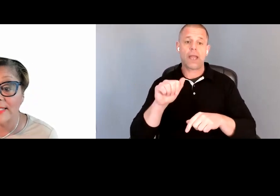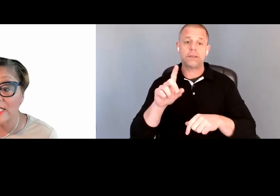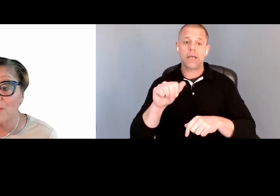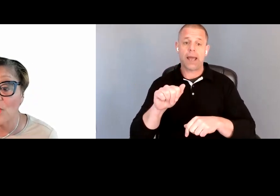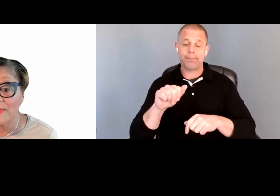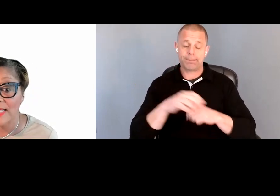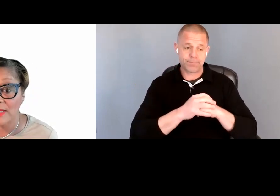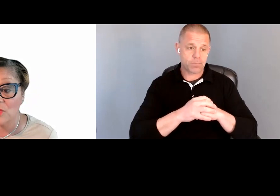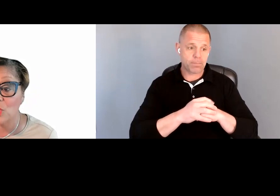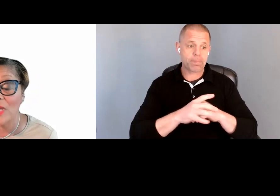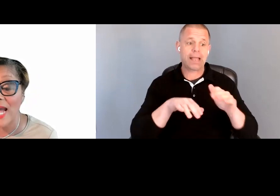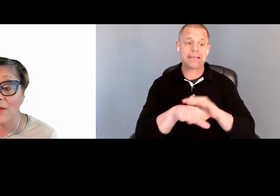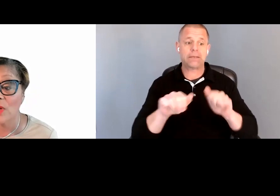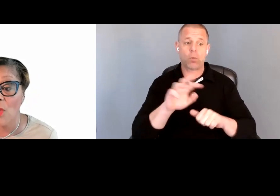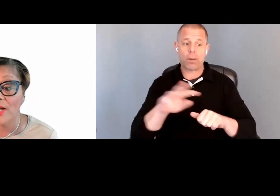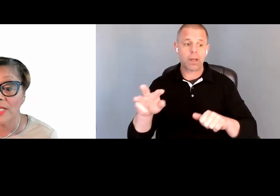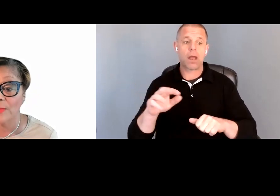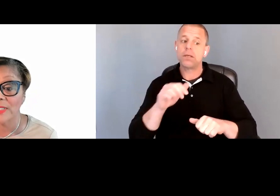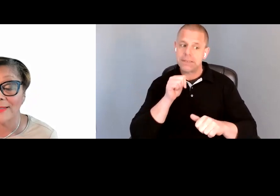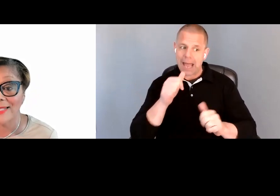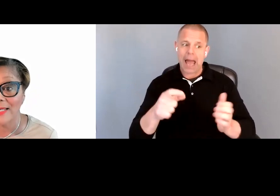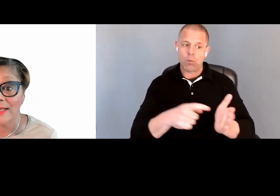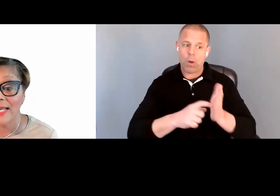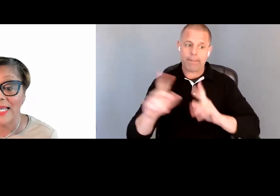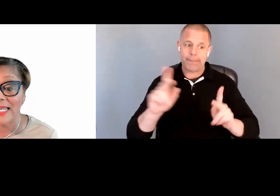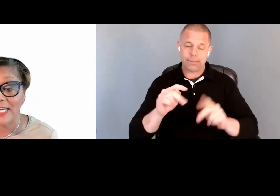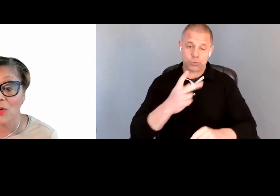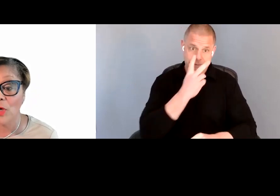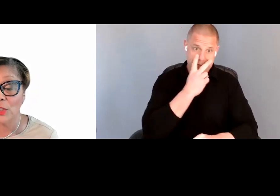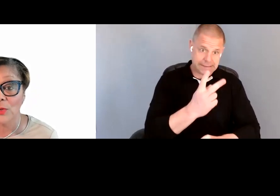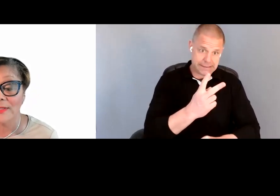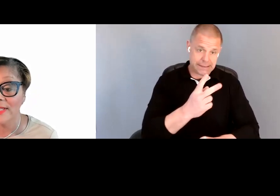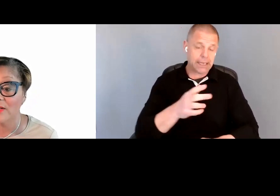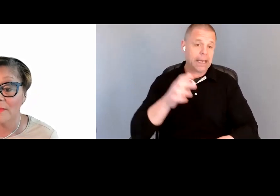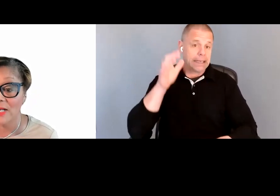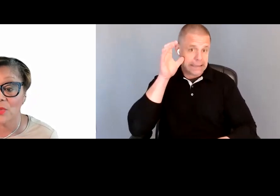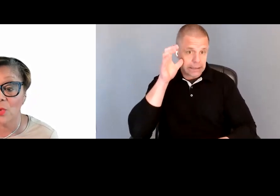accessible websites do not require people to see, hear, or use a standard mouse in